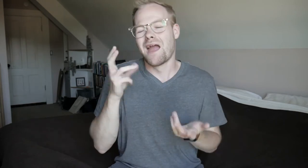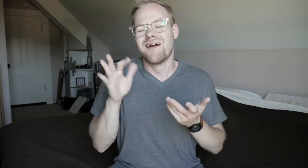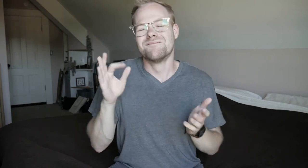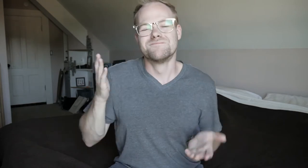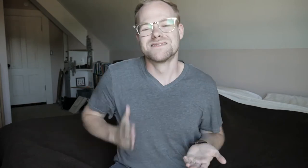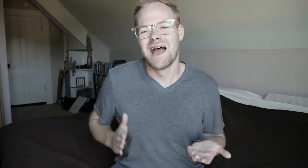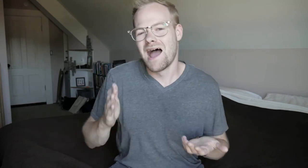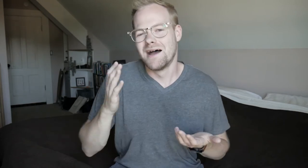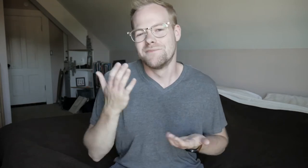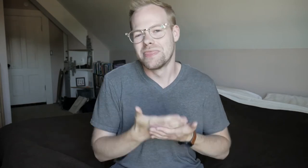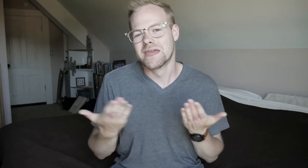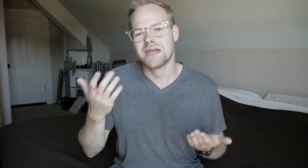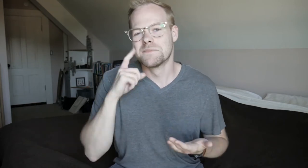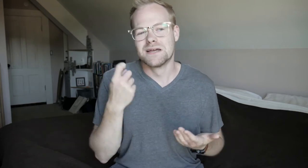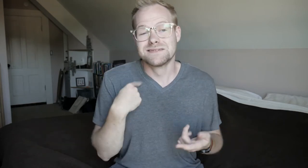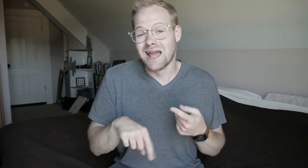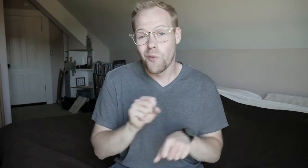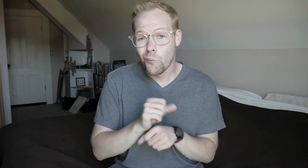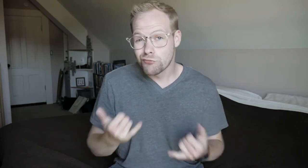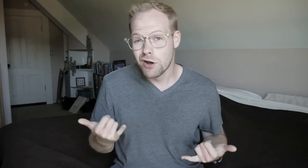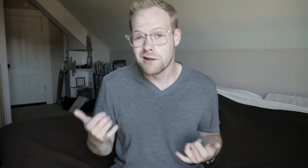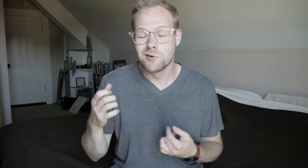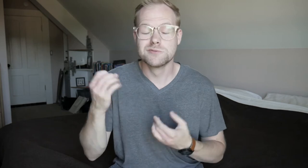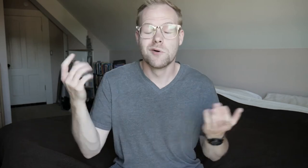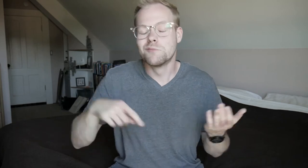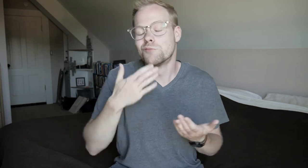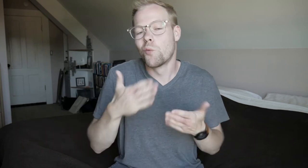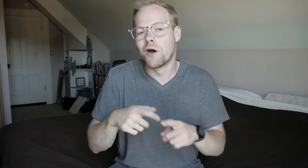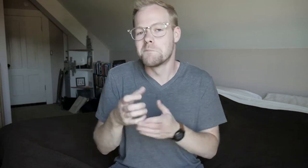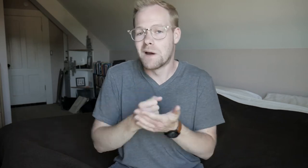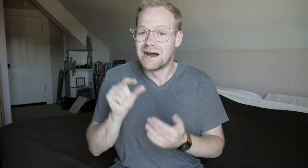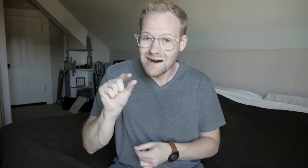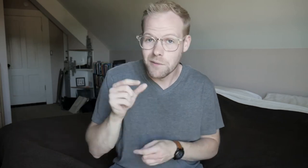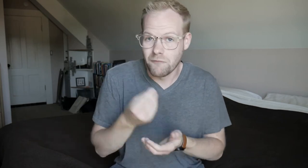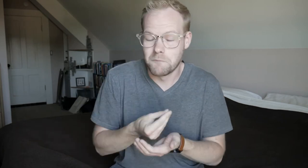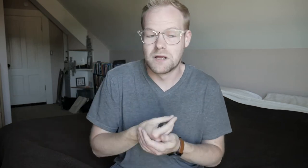It's kind of a side thing, because I can't work right now so this is a good way to make a little bit of money.